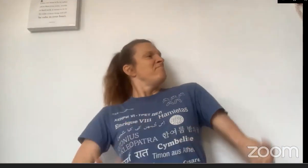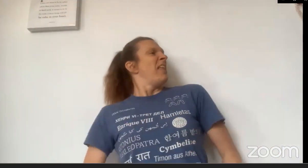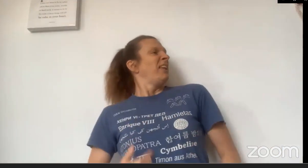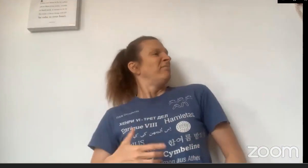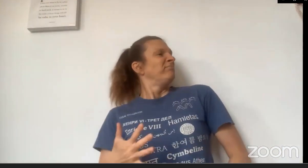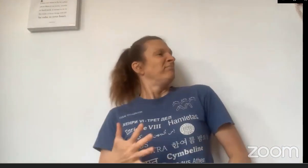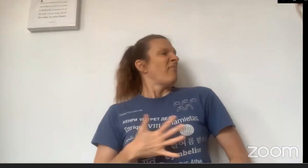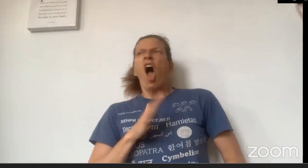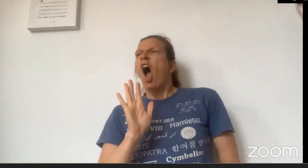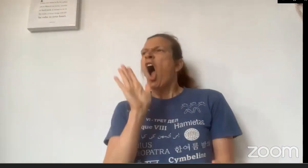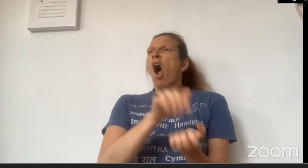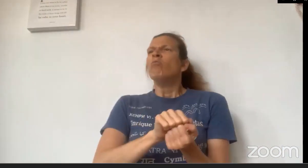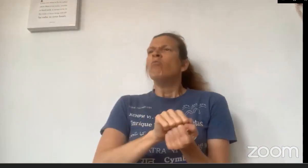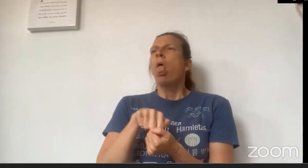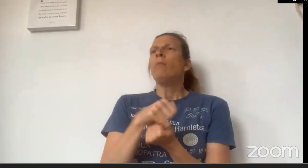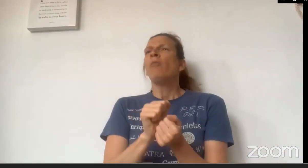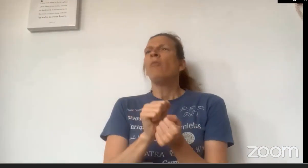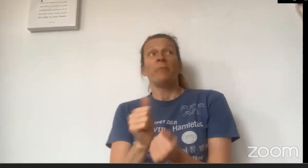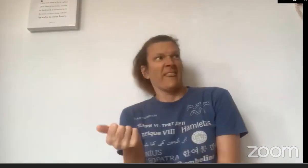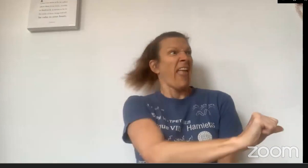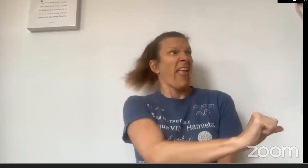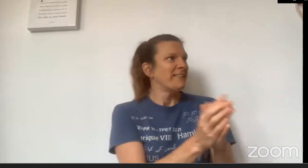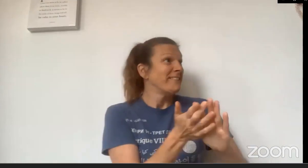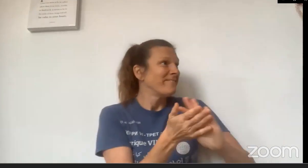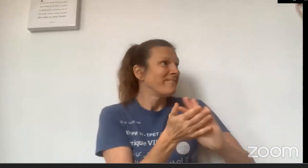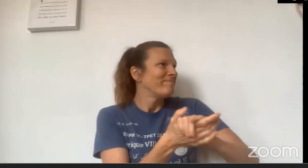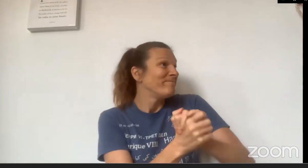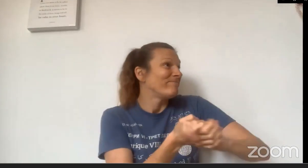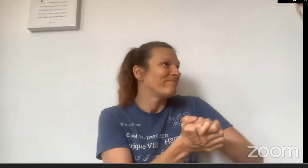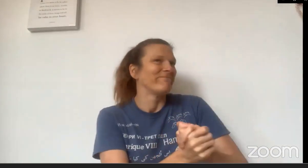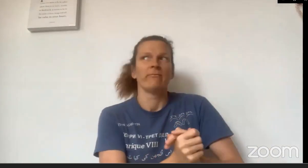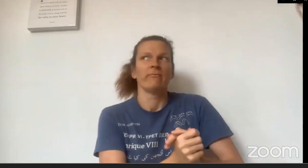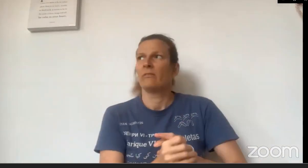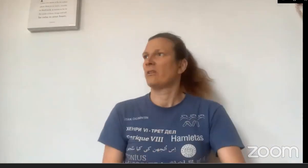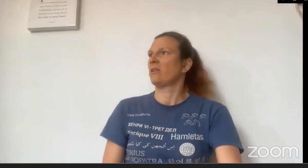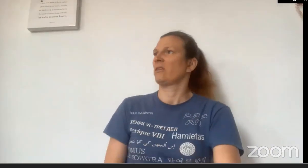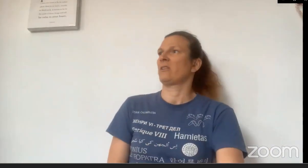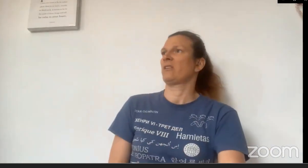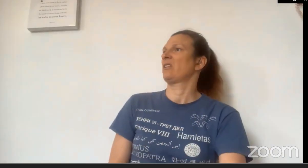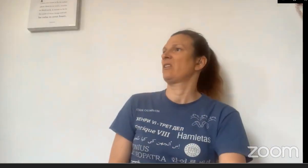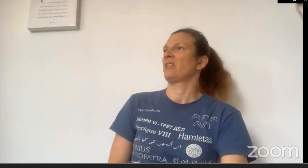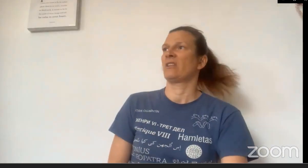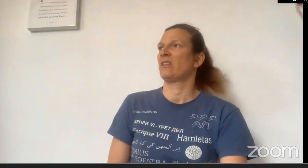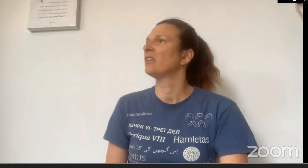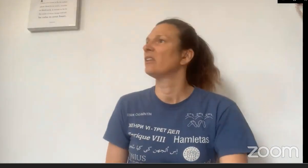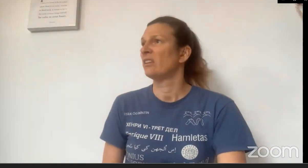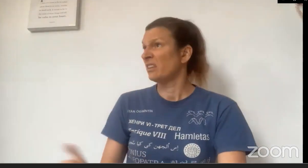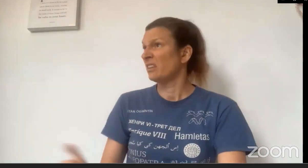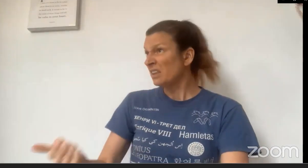"I ate your Grandma! I gobbled her right up and you're next!"